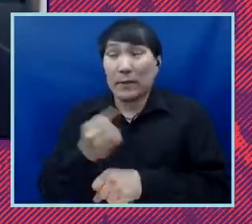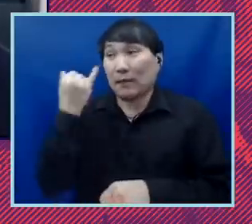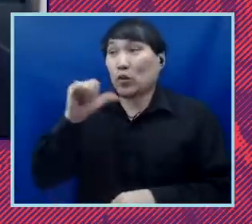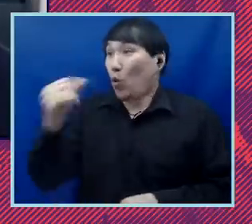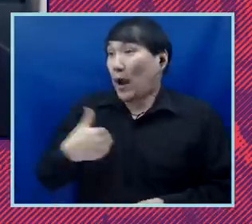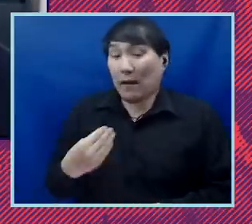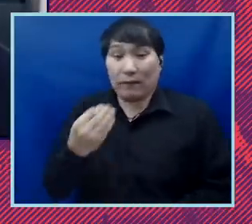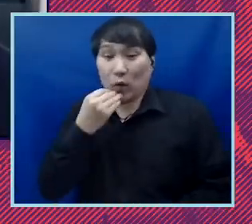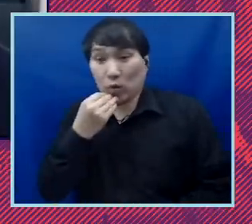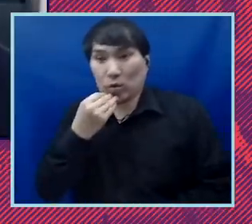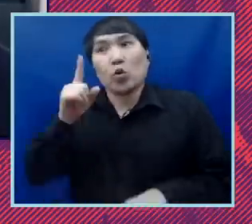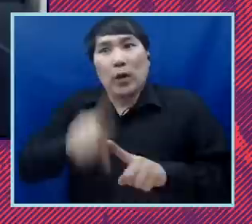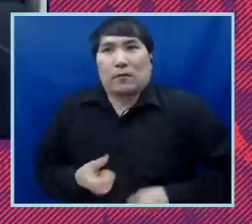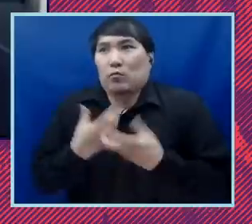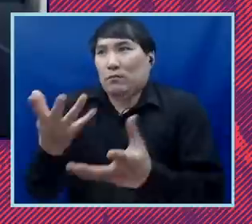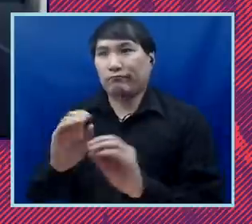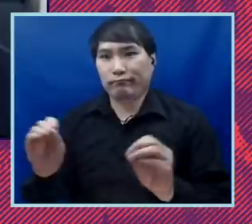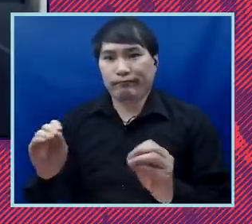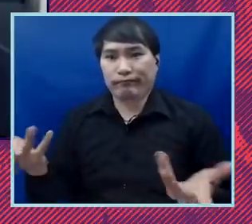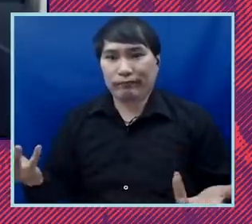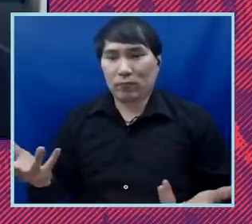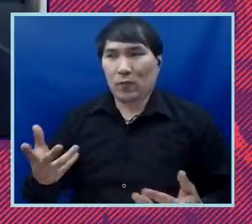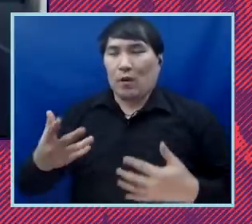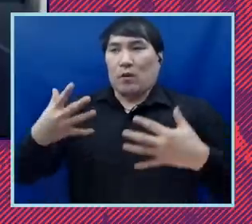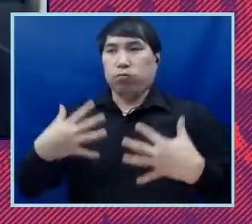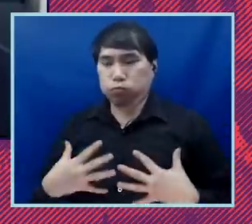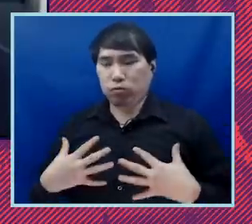you know, I know that we've talked on the board and I've talked with you privately just on how